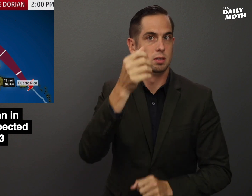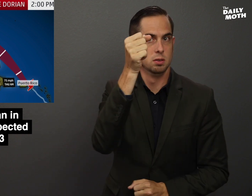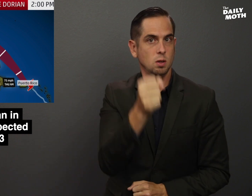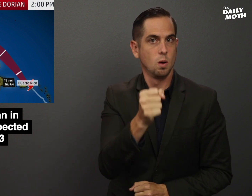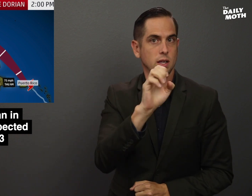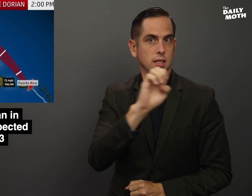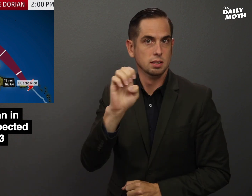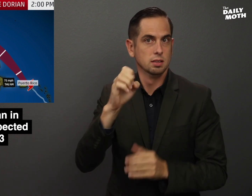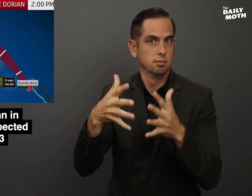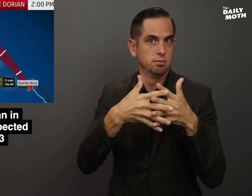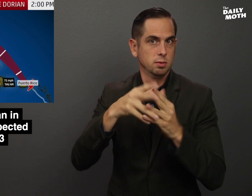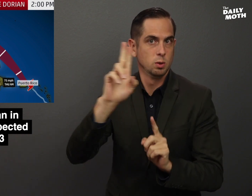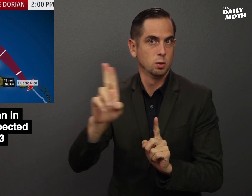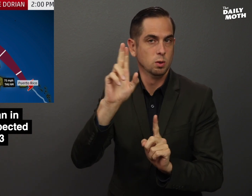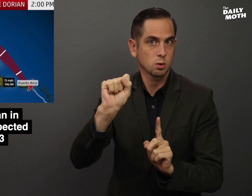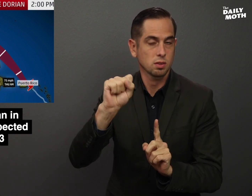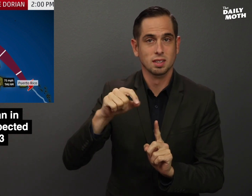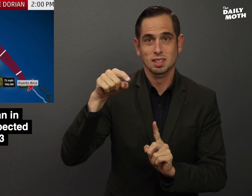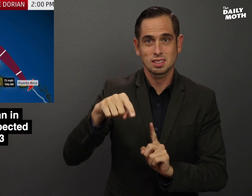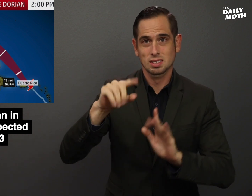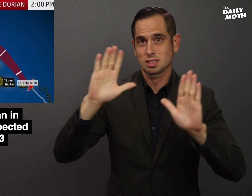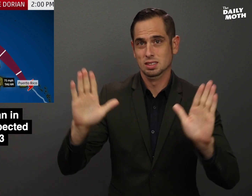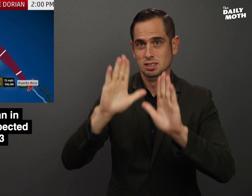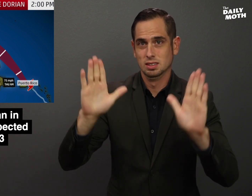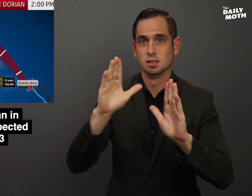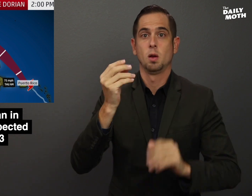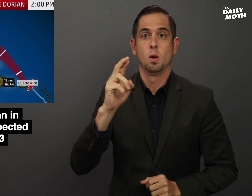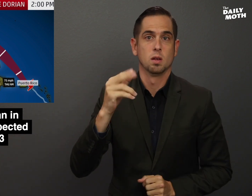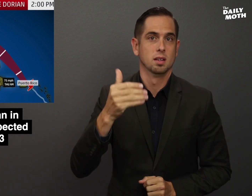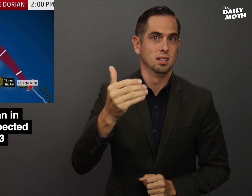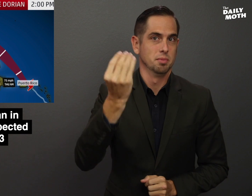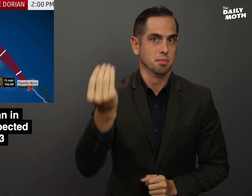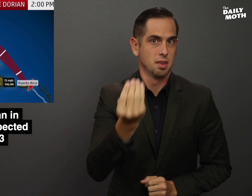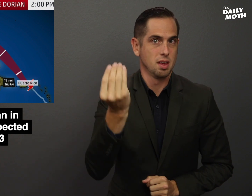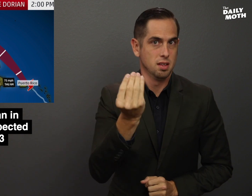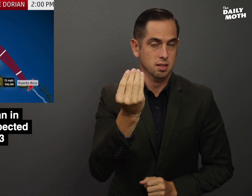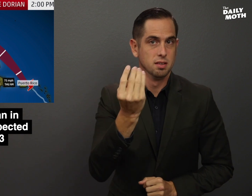in the southeast U.S. on Sunday or Monday.